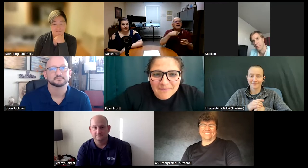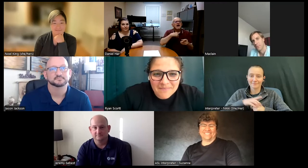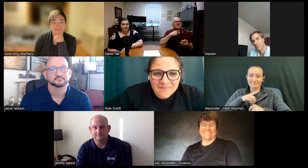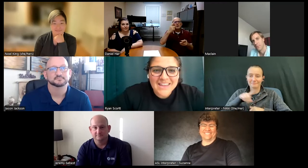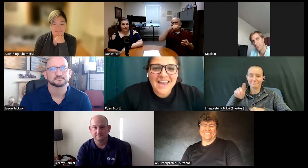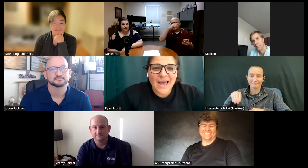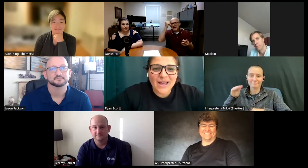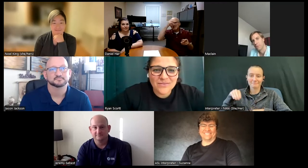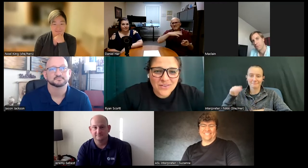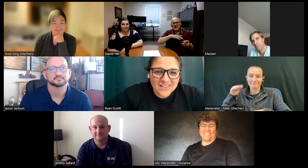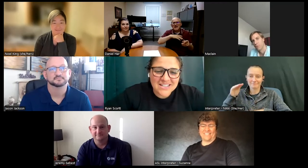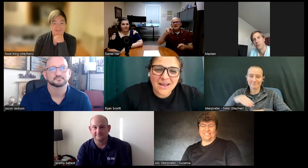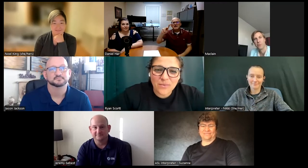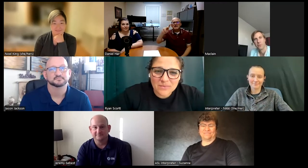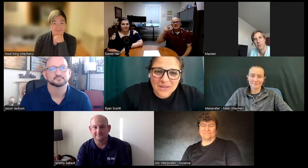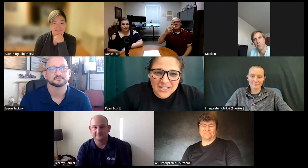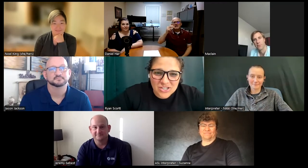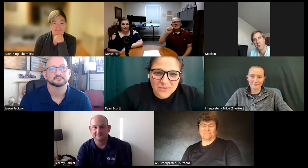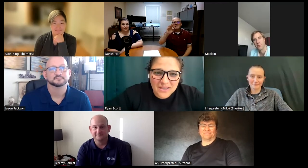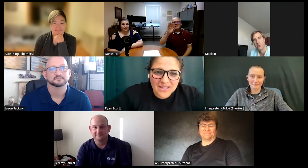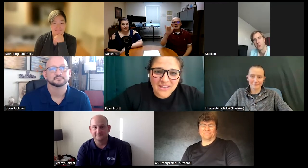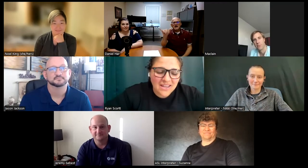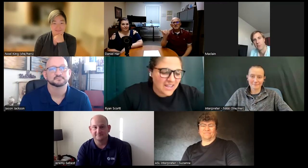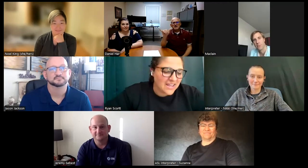have you guys seen that one black gentleman